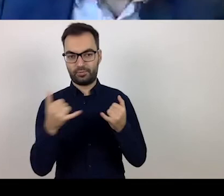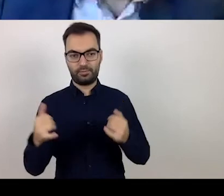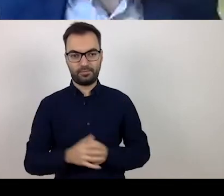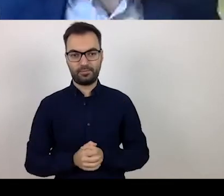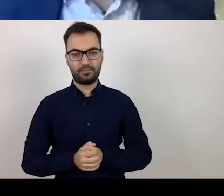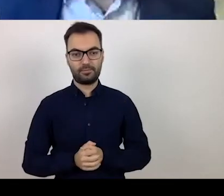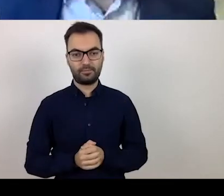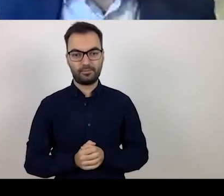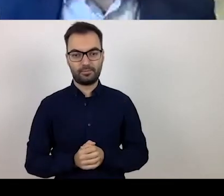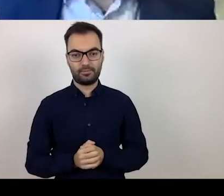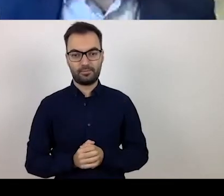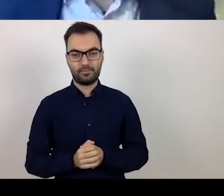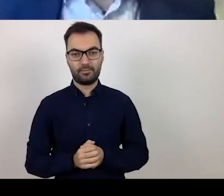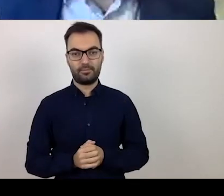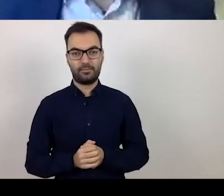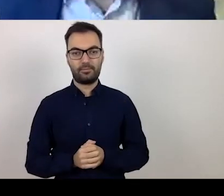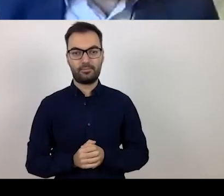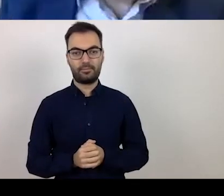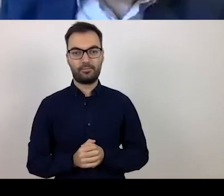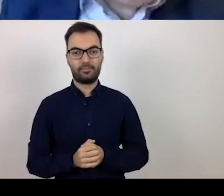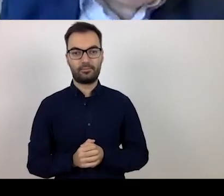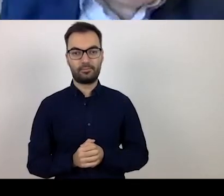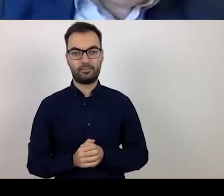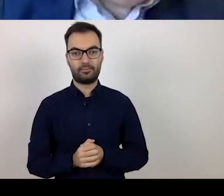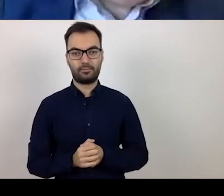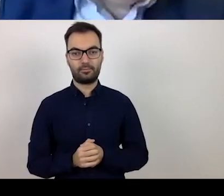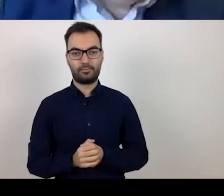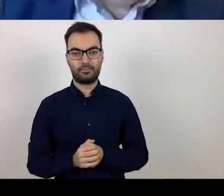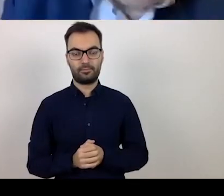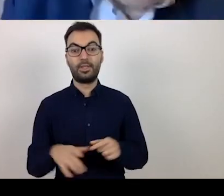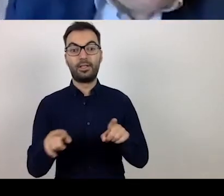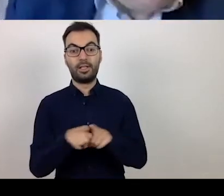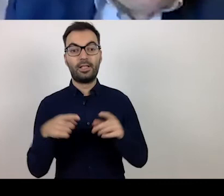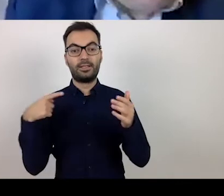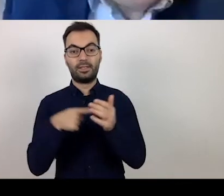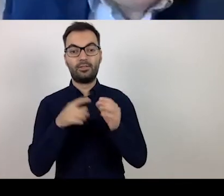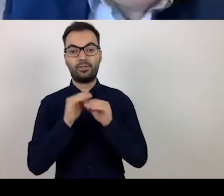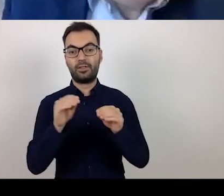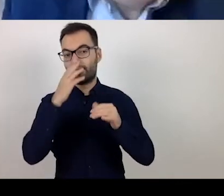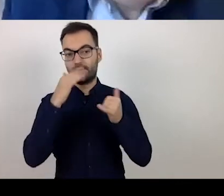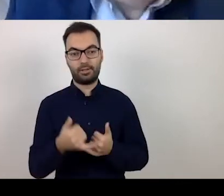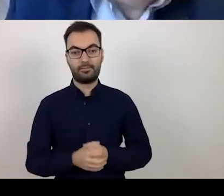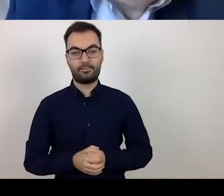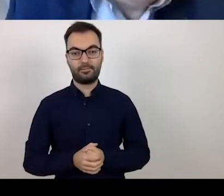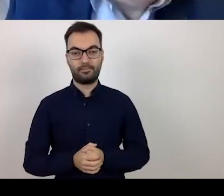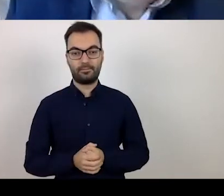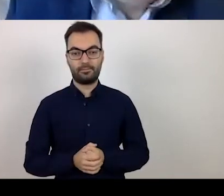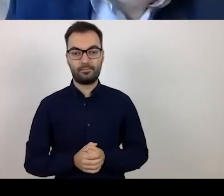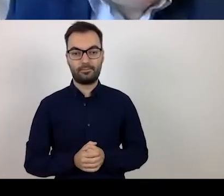The purpose of training is to draw your attention